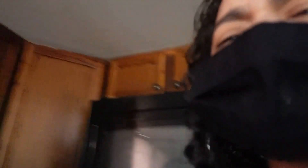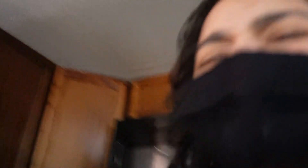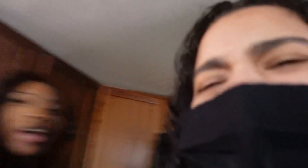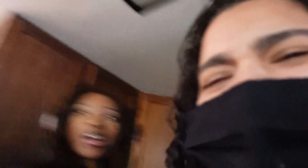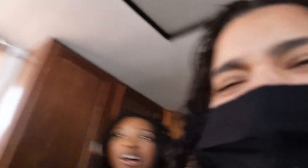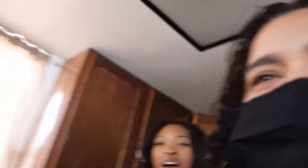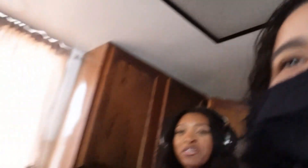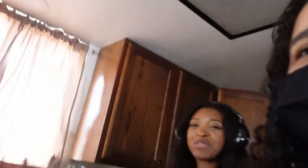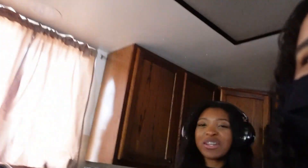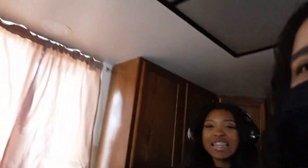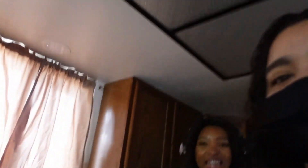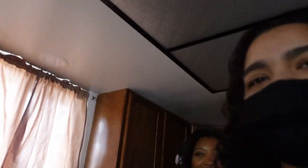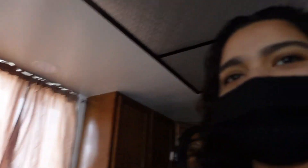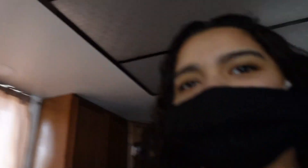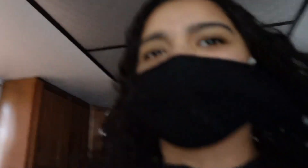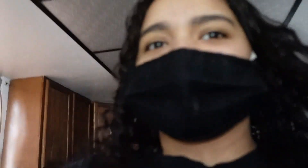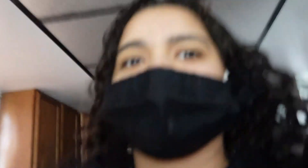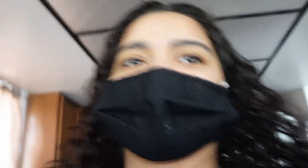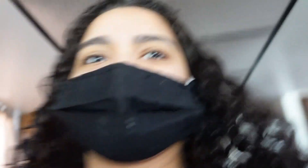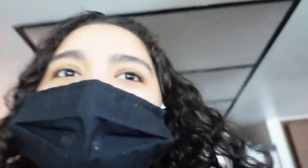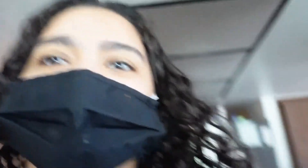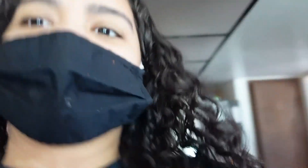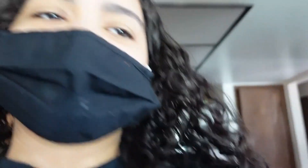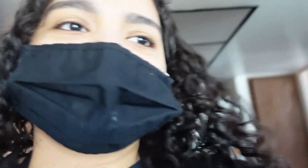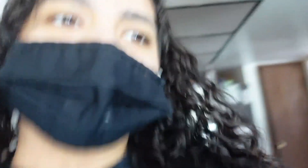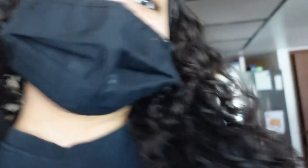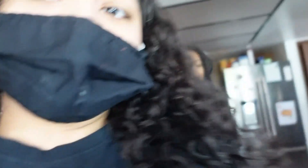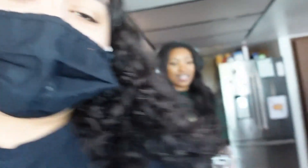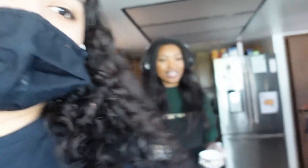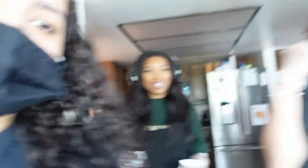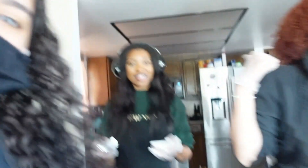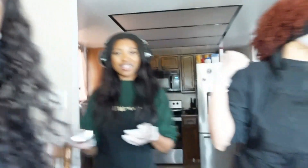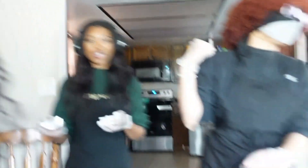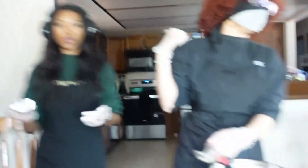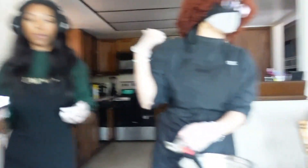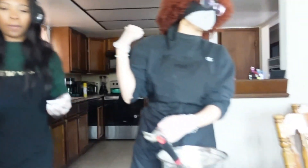okay events preheating don't want to have a conversation